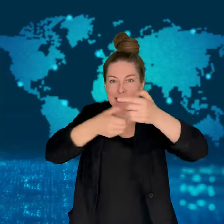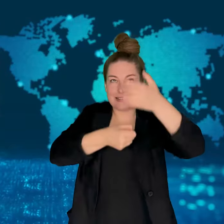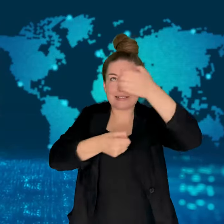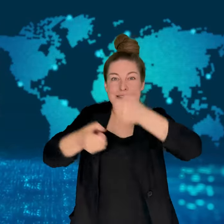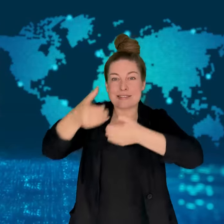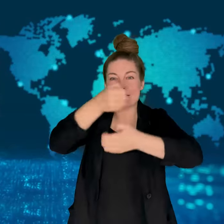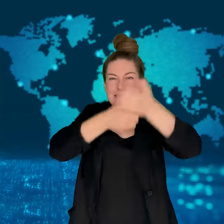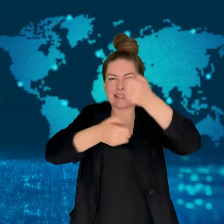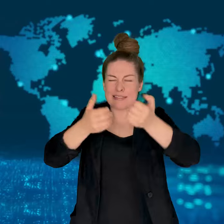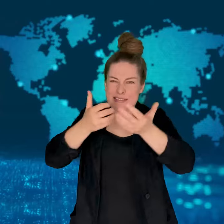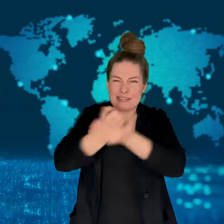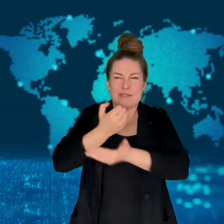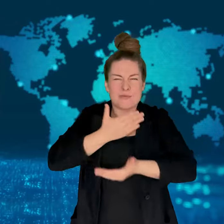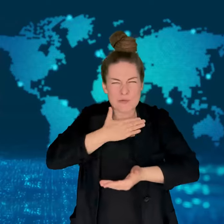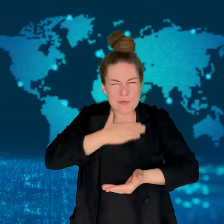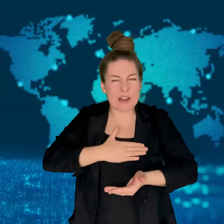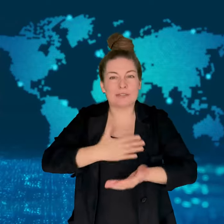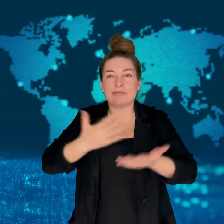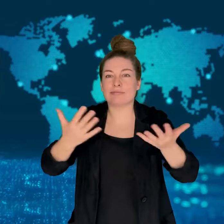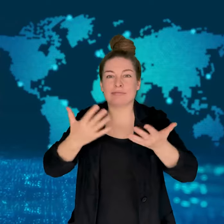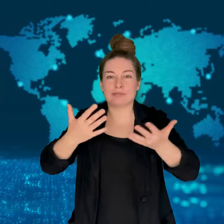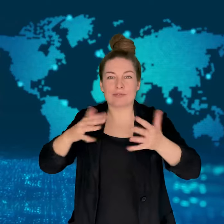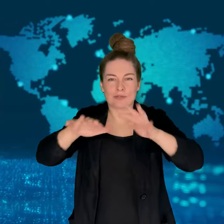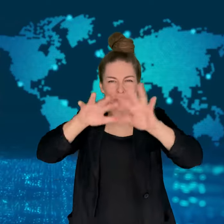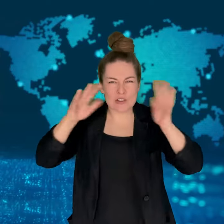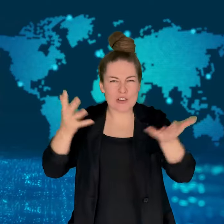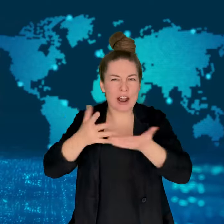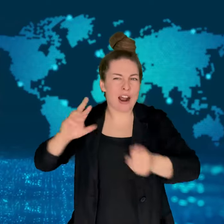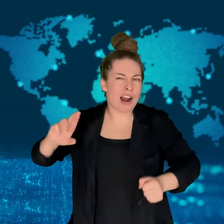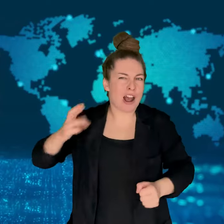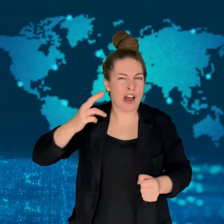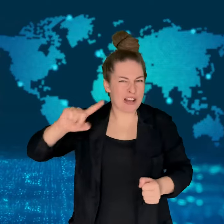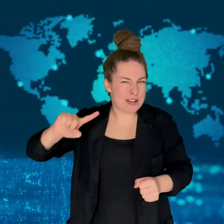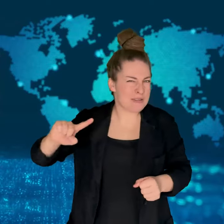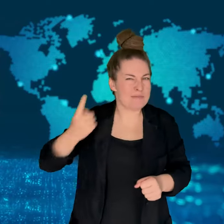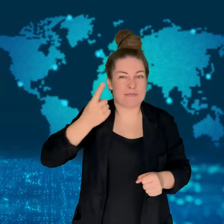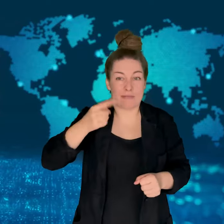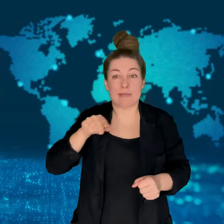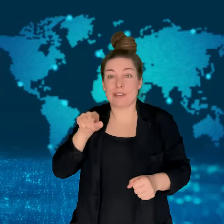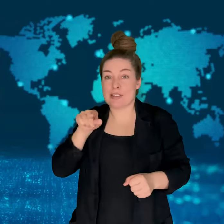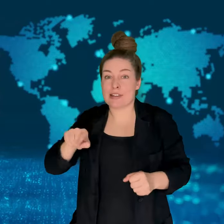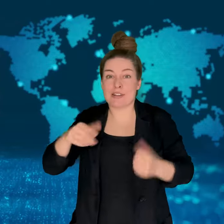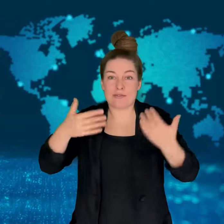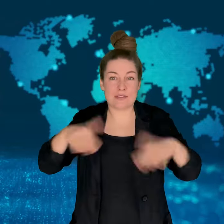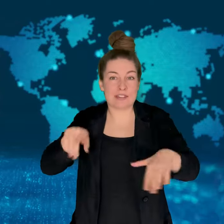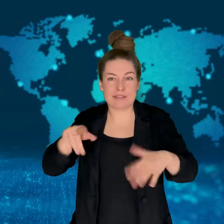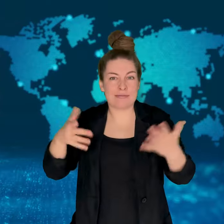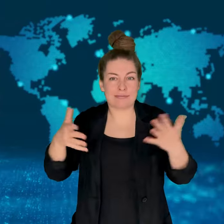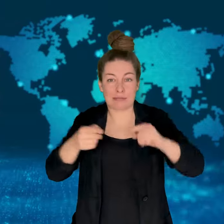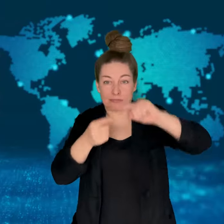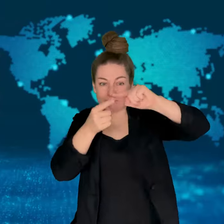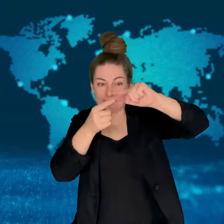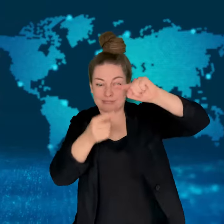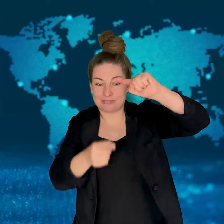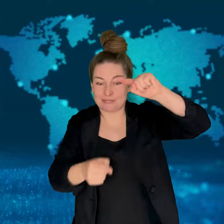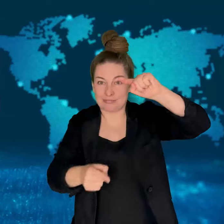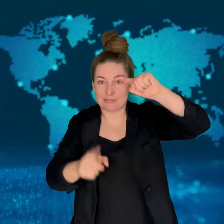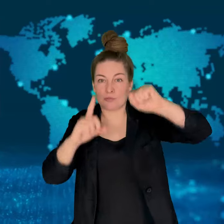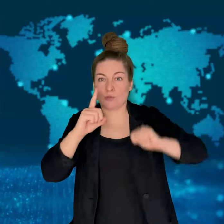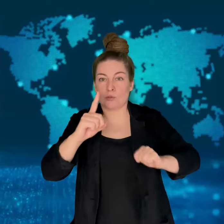The climber, Anouk Garnier, climbed a free-hanging rope nearly 110 meters